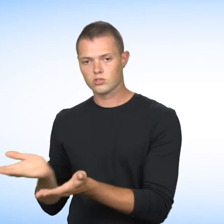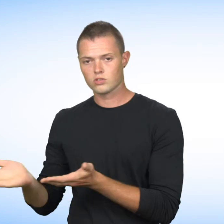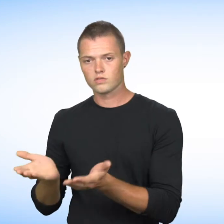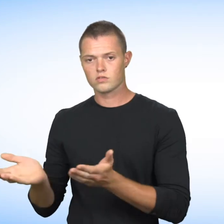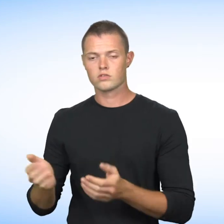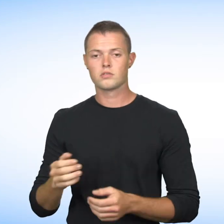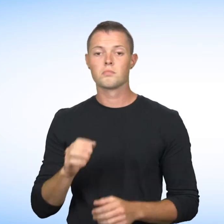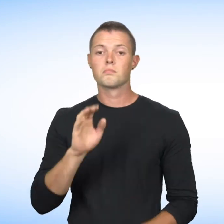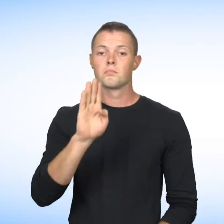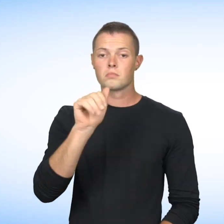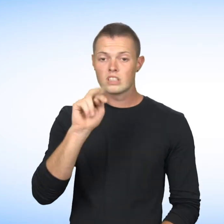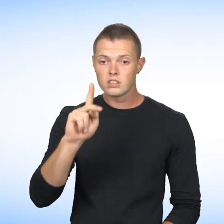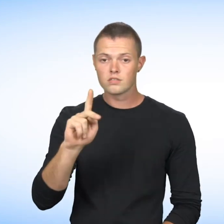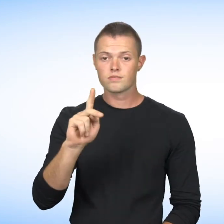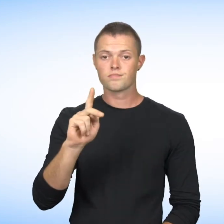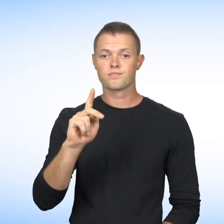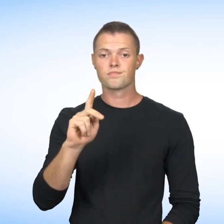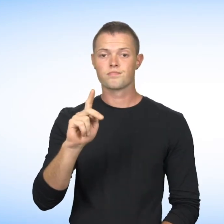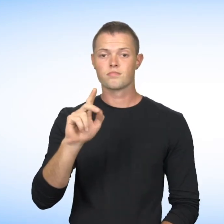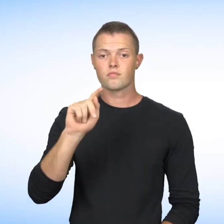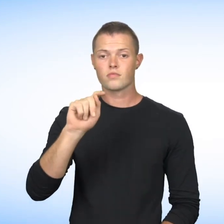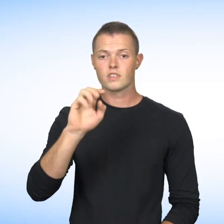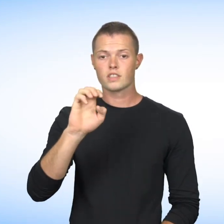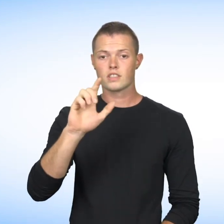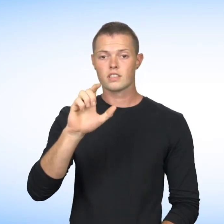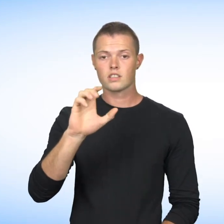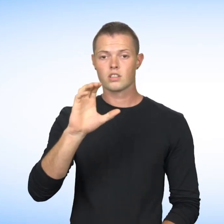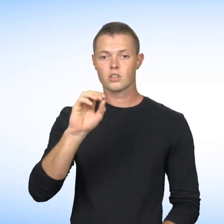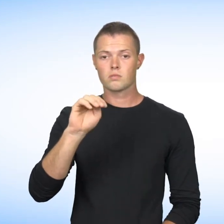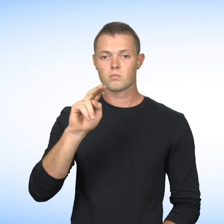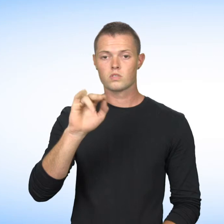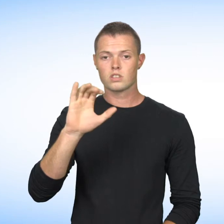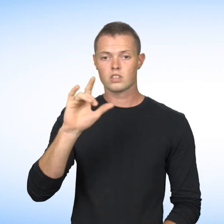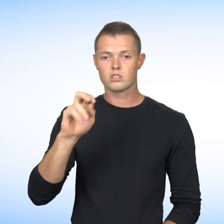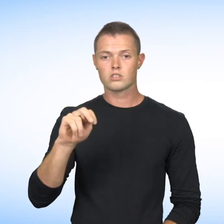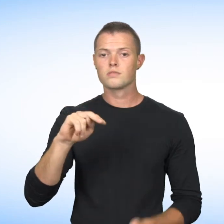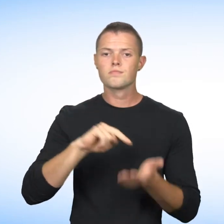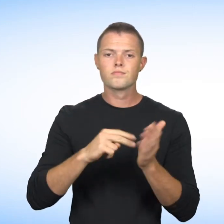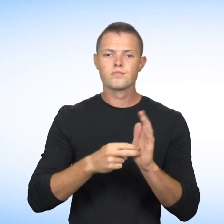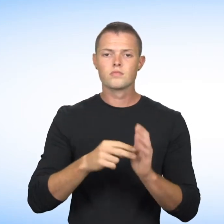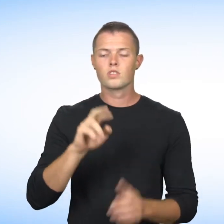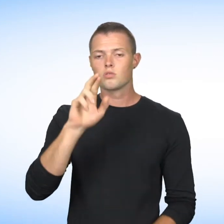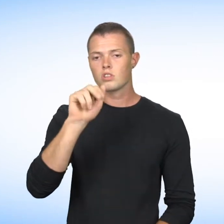The federal public service, banks, telecommunications companies such